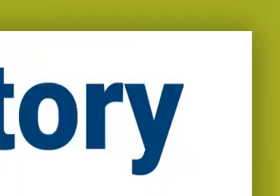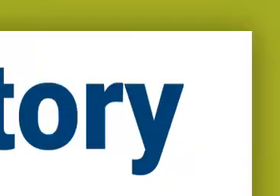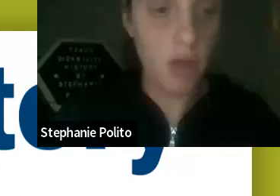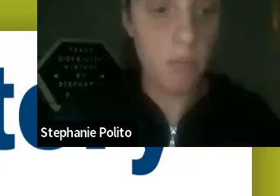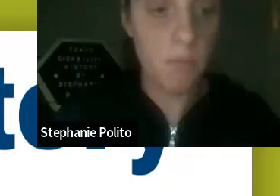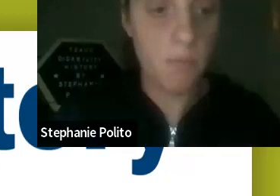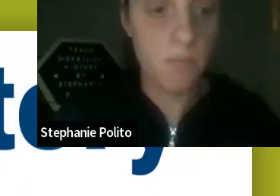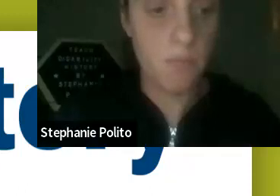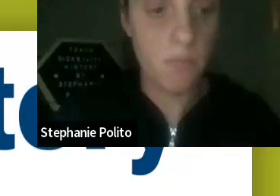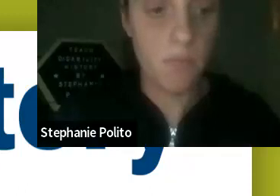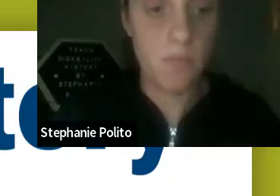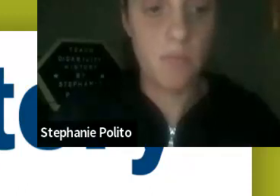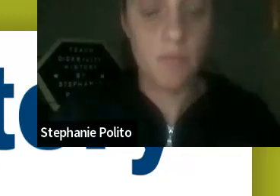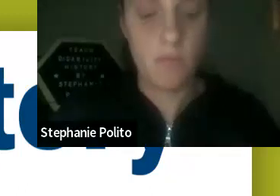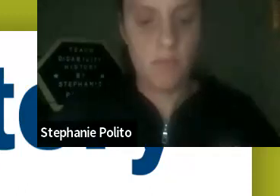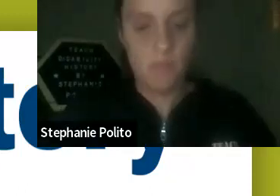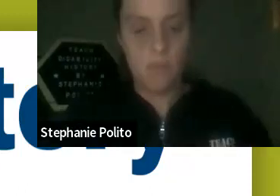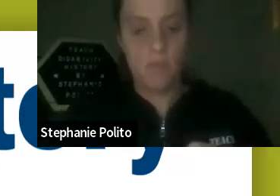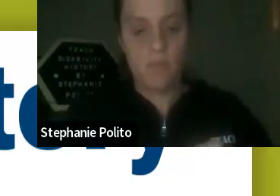: This is Stephanie, does Richard or Desi my mom's not having any luck. She is in the waiting room.